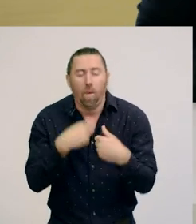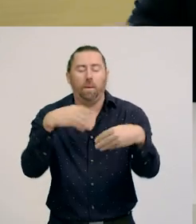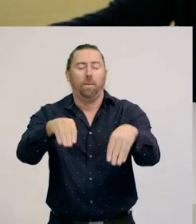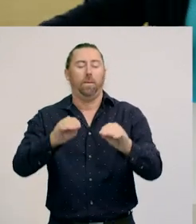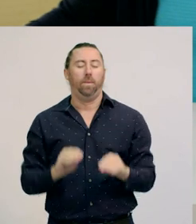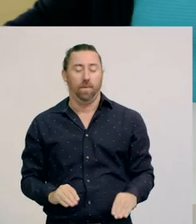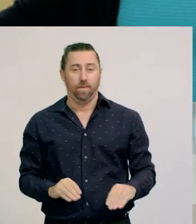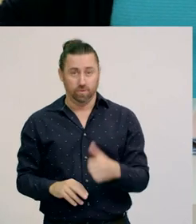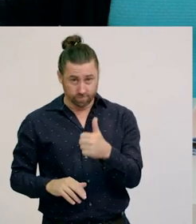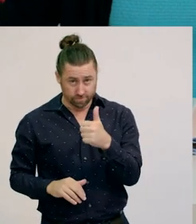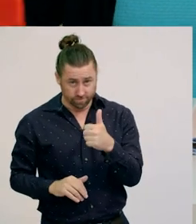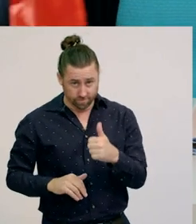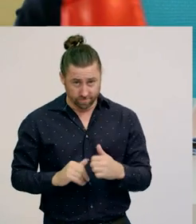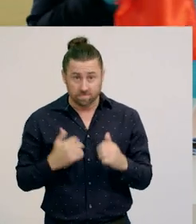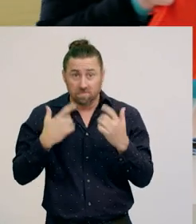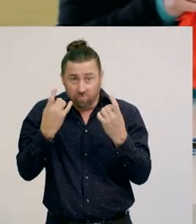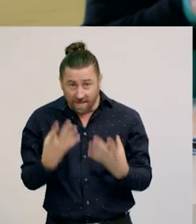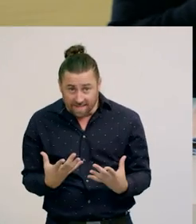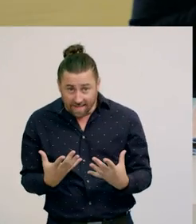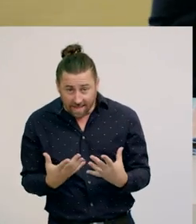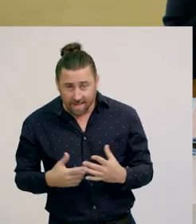Sounds great. Let’s start. Okay.